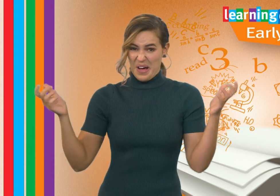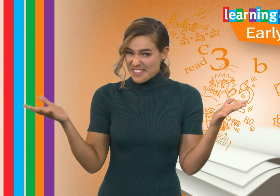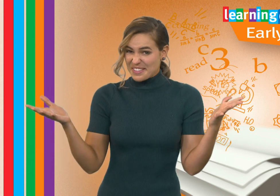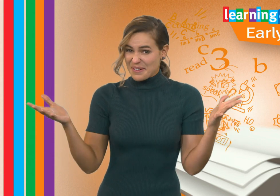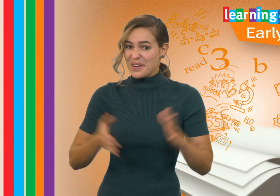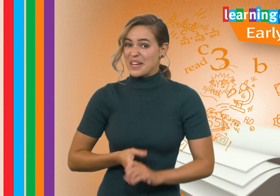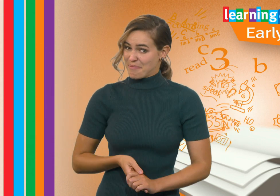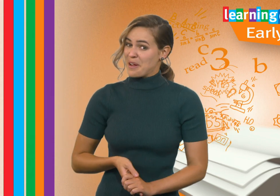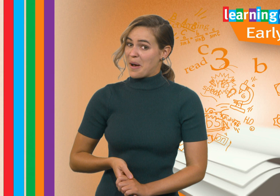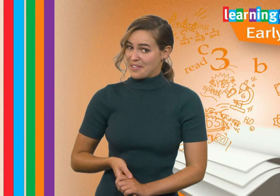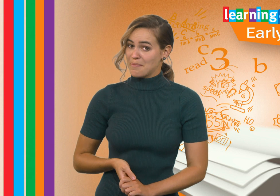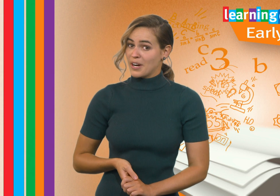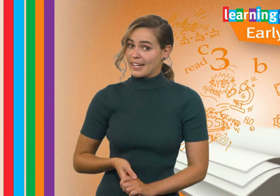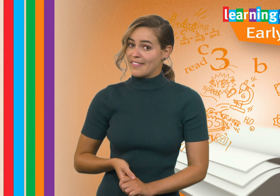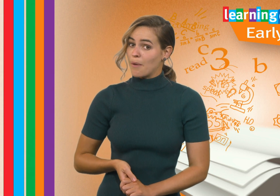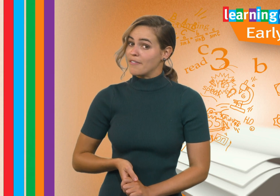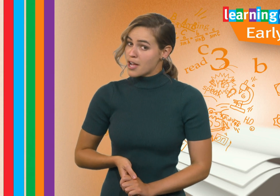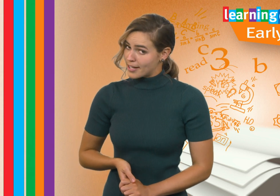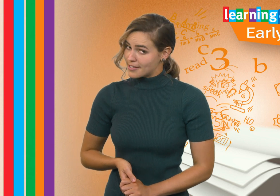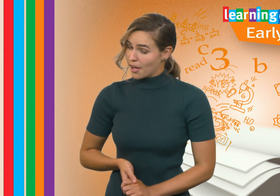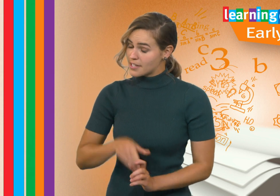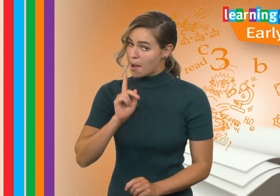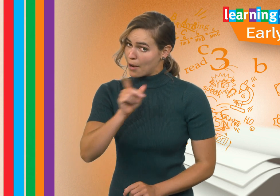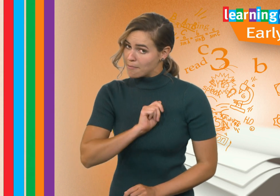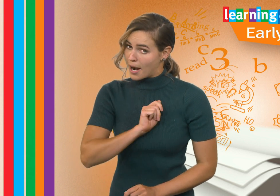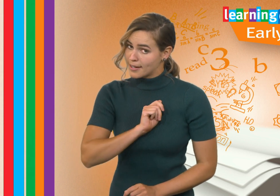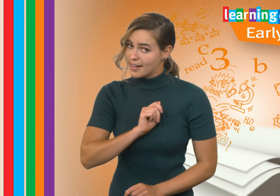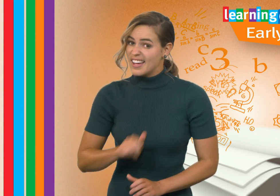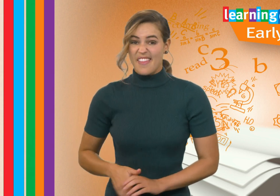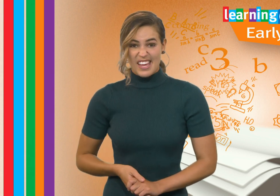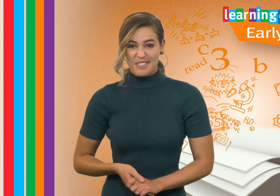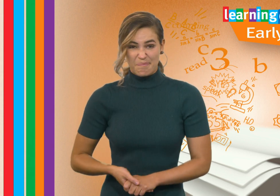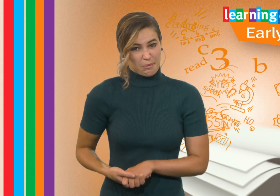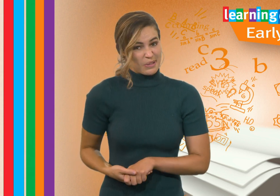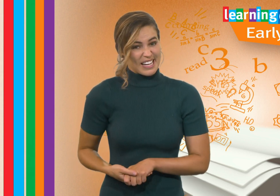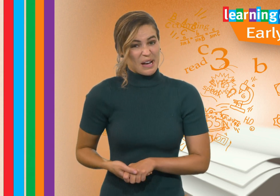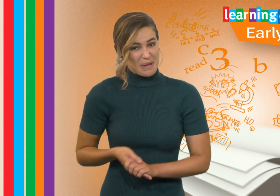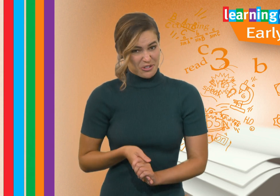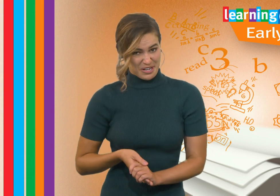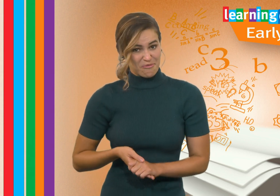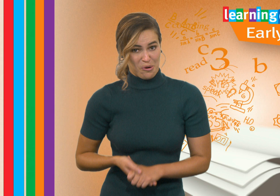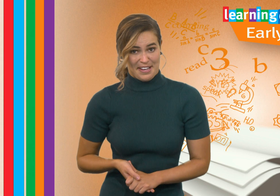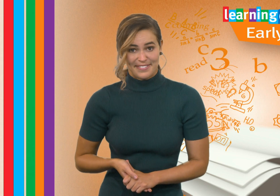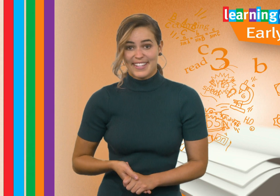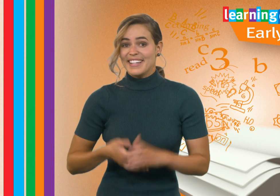I think we've done pretty well this morning, and earned ourselves a brain break. And then, probably, a big drink of water.